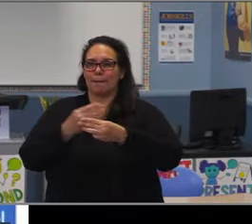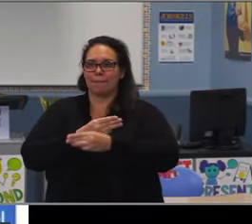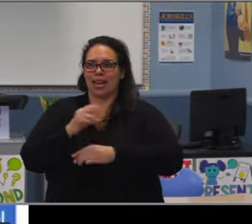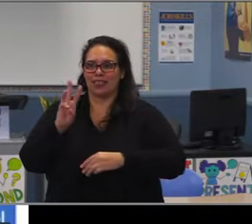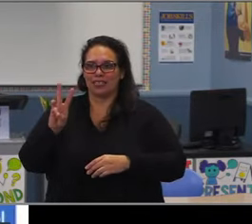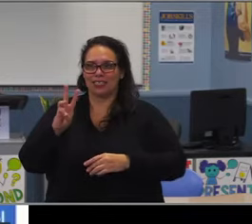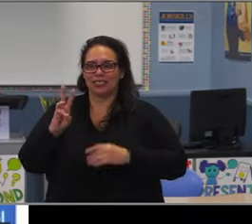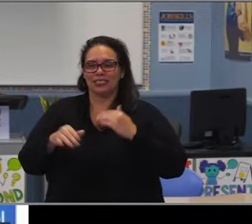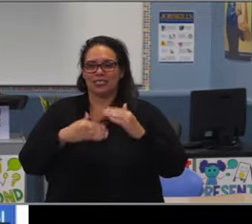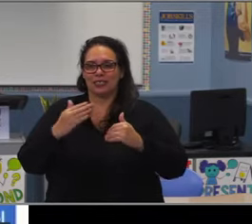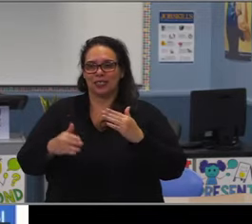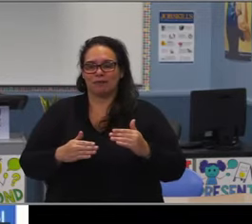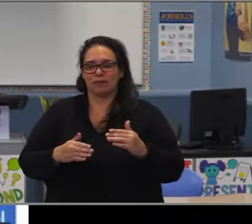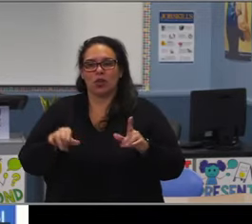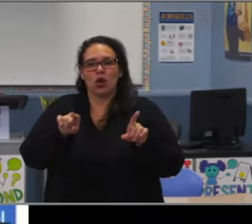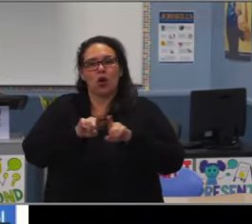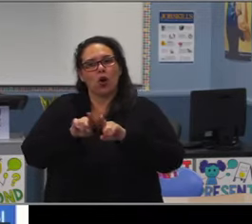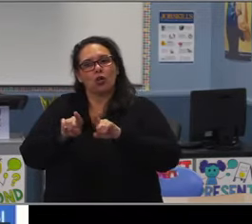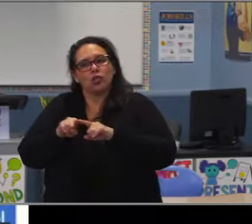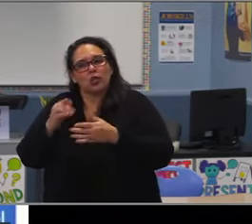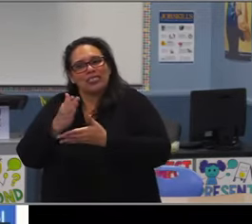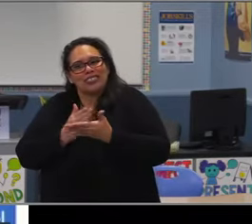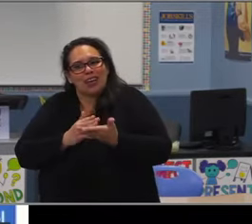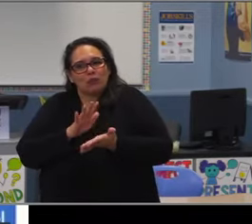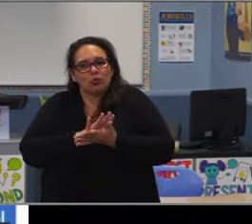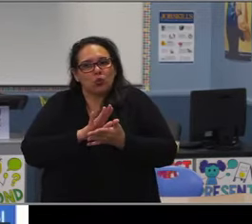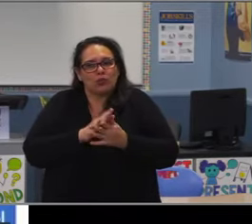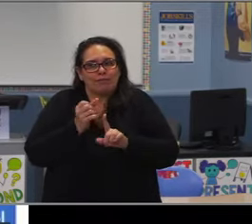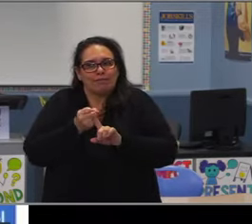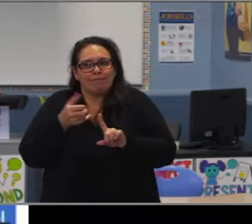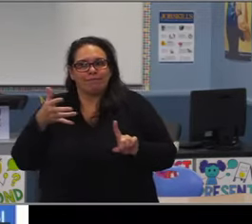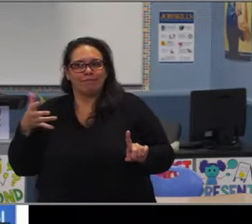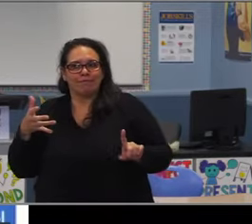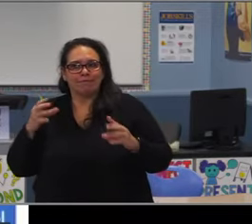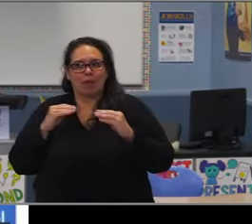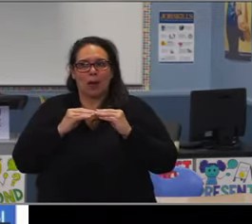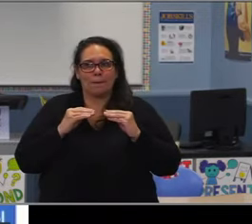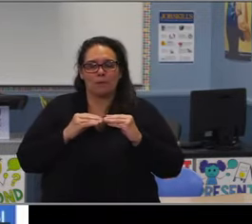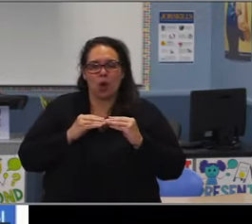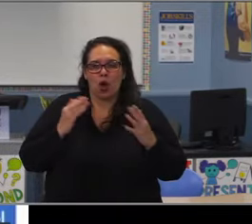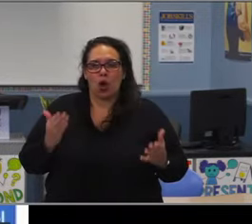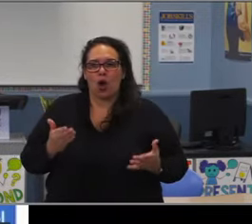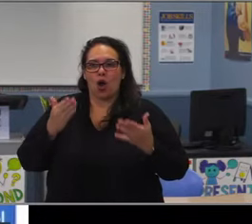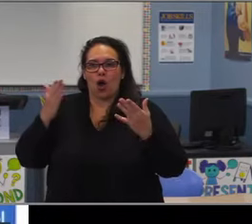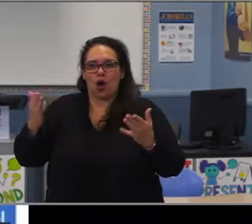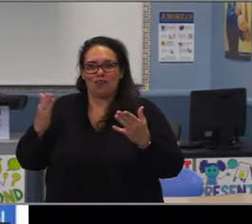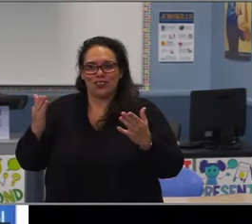from middle school to high school, in terms of the impact of grades on your course completion,